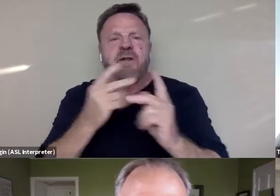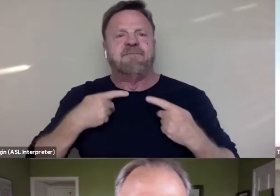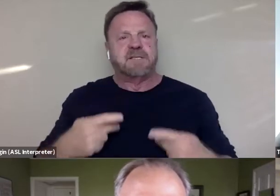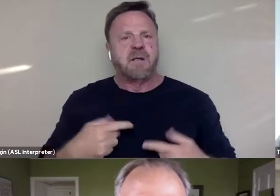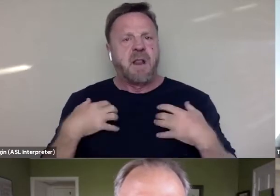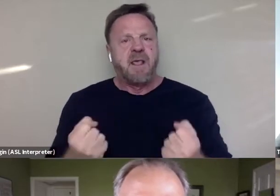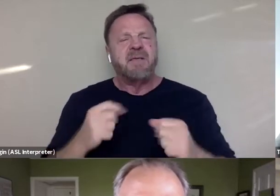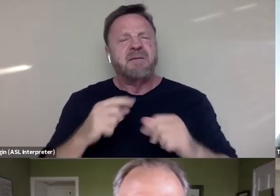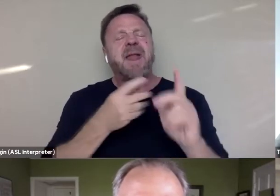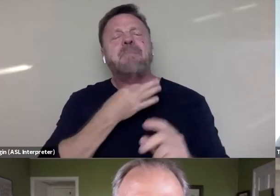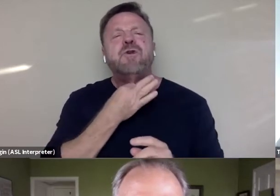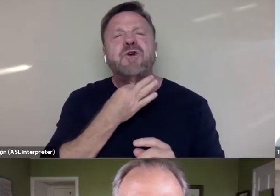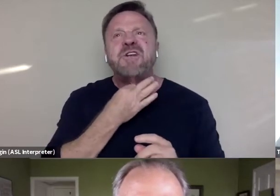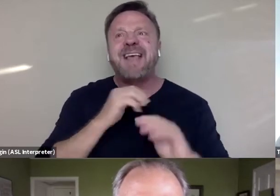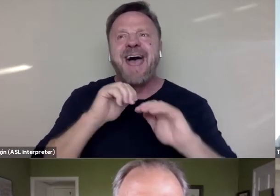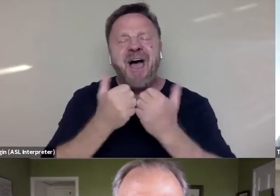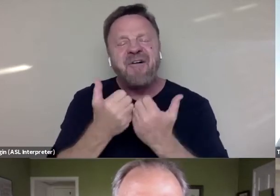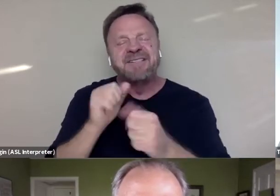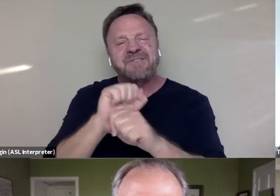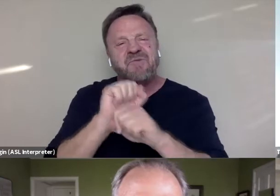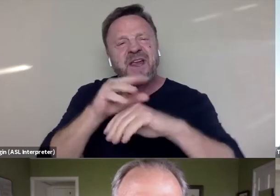But I'm curious, how does this work affect you as filmmakers?